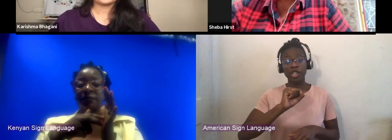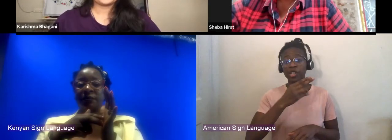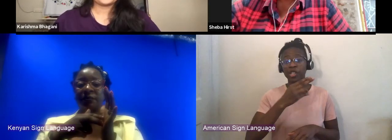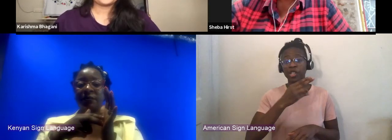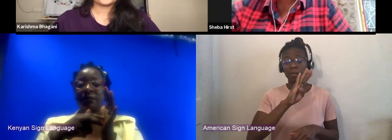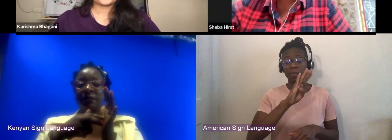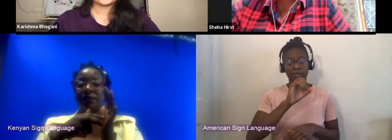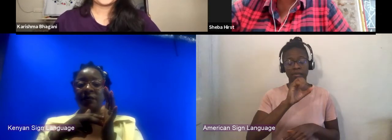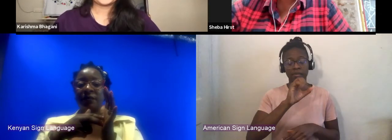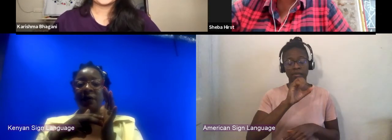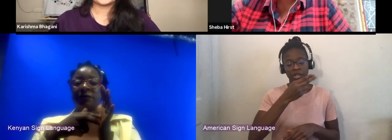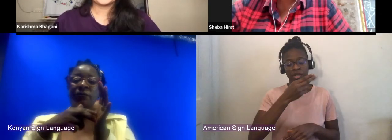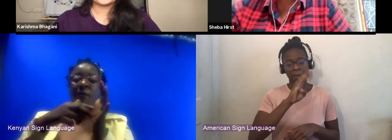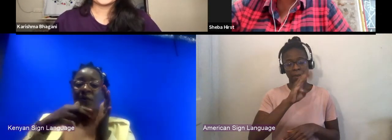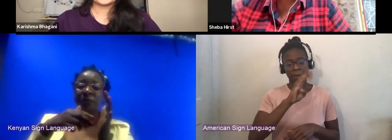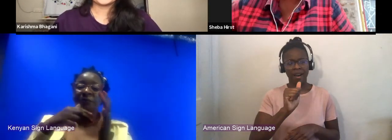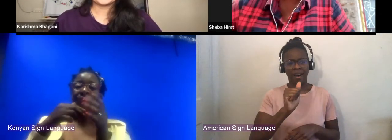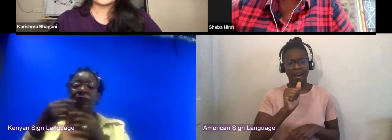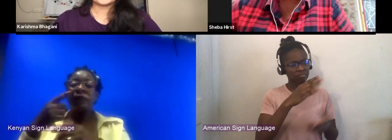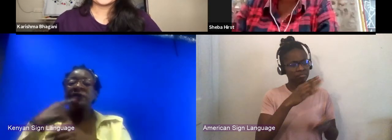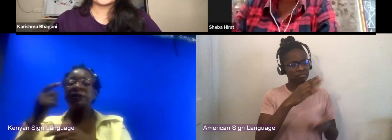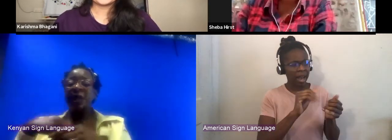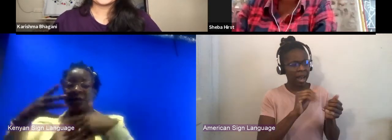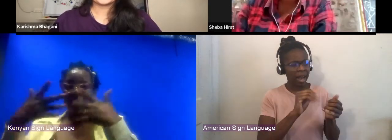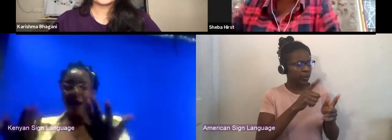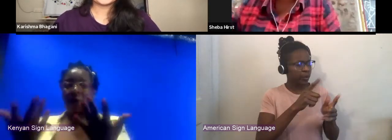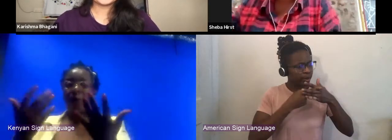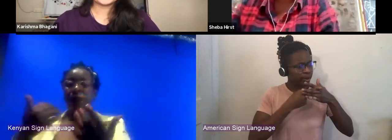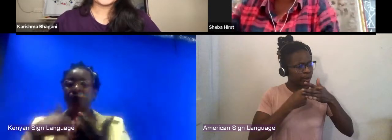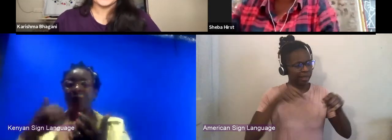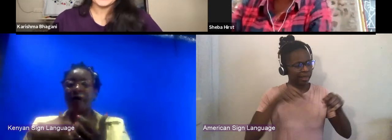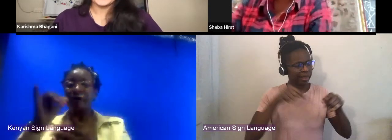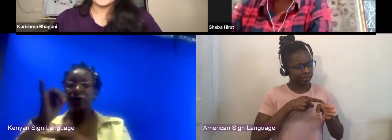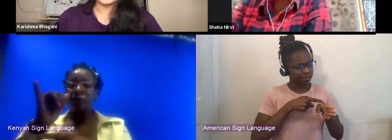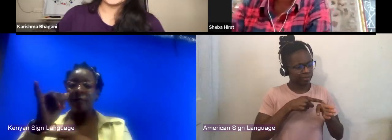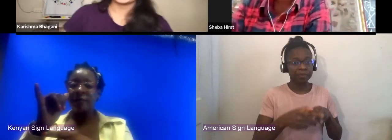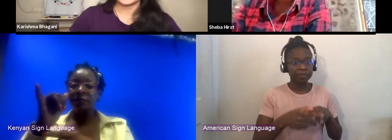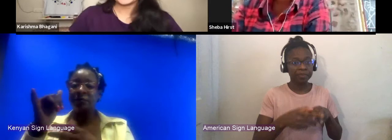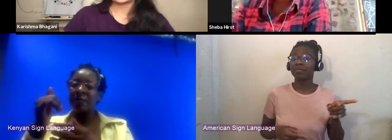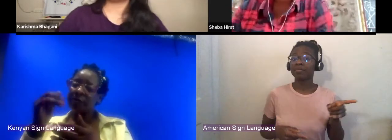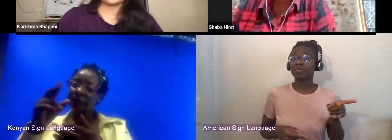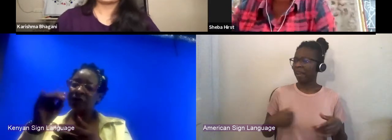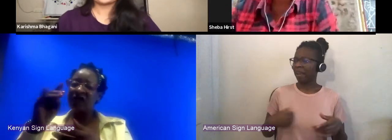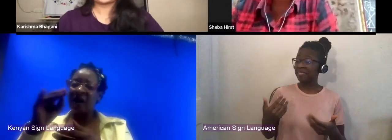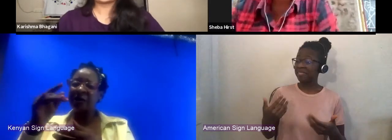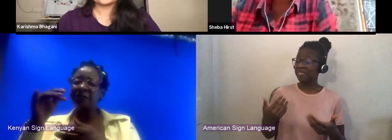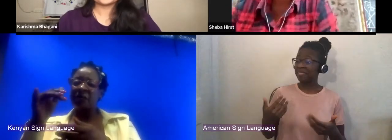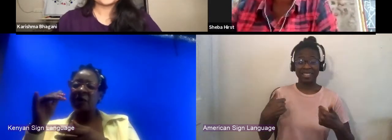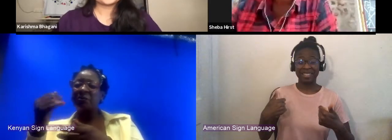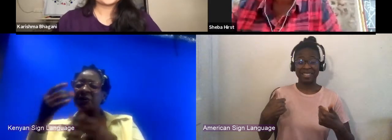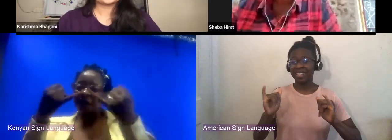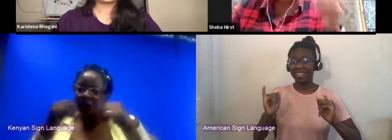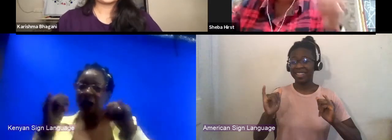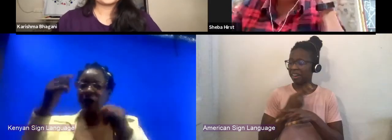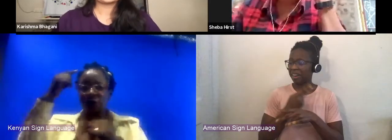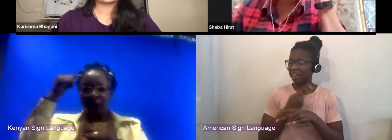(chuckles) I'm still trying to figure out what this field actually defines itself. That I'm kind of like a Jack of many trades, many